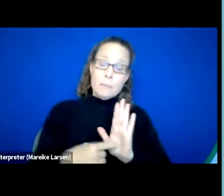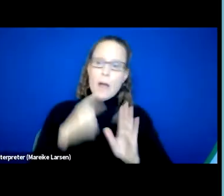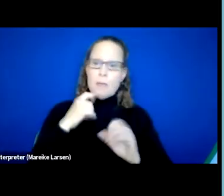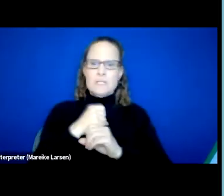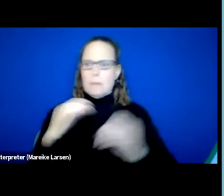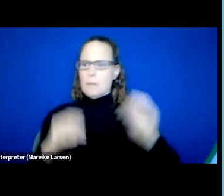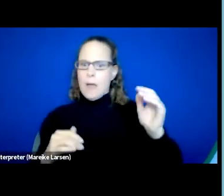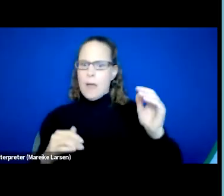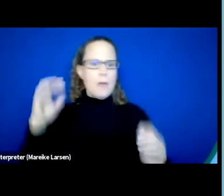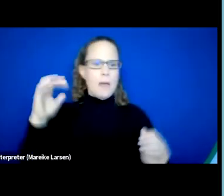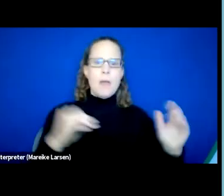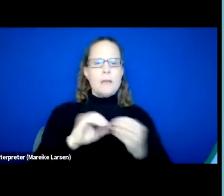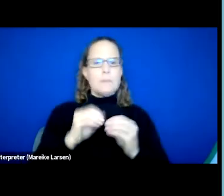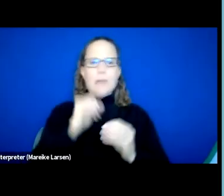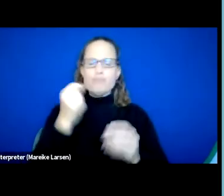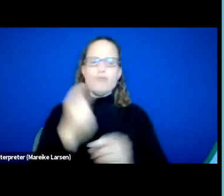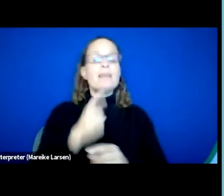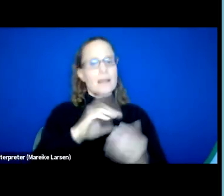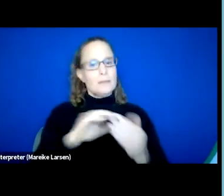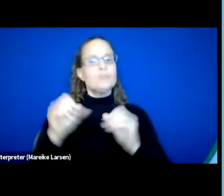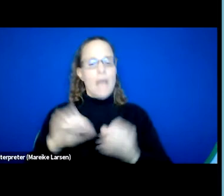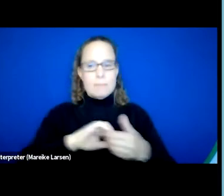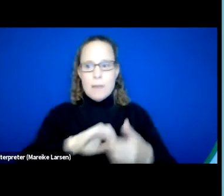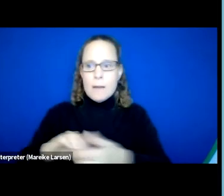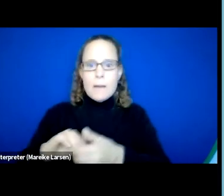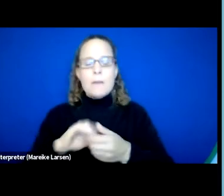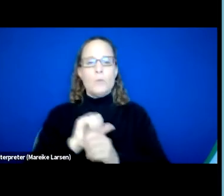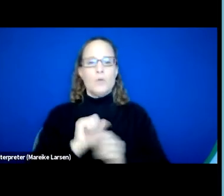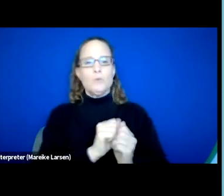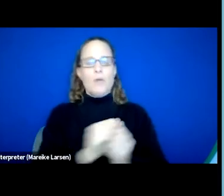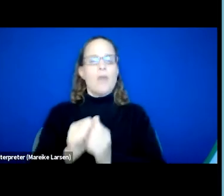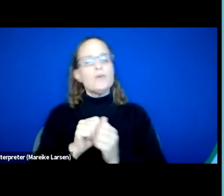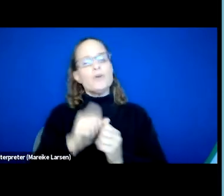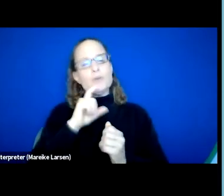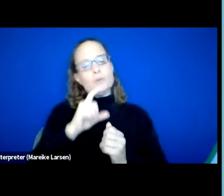to use a targeted universalism approach, which we discussed in an earlier session